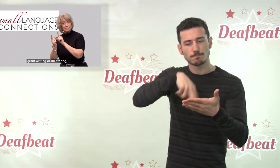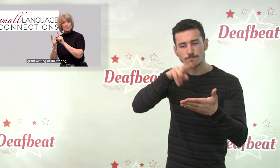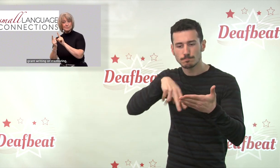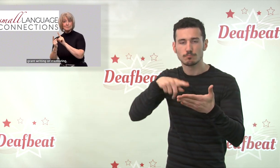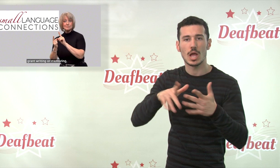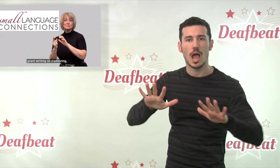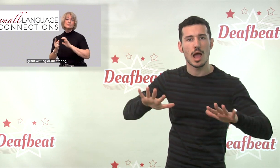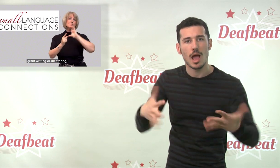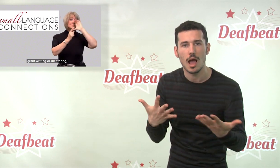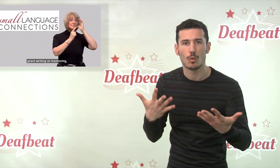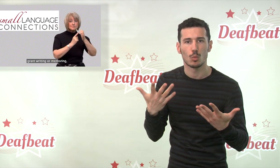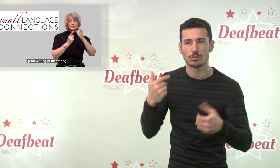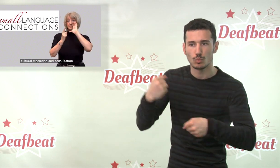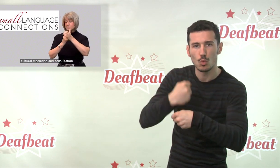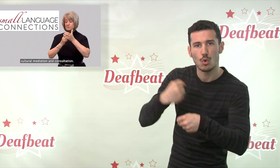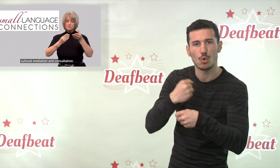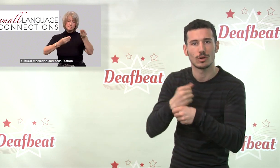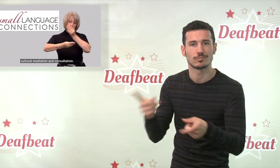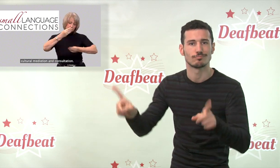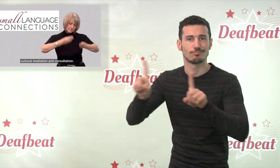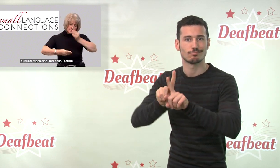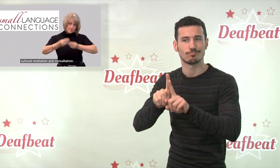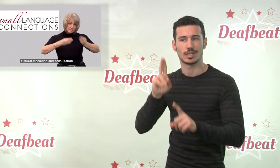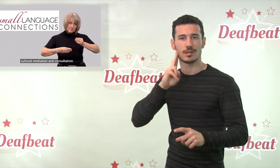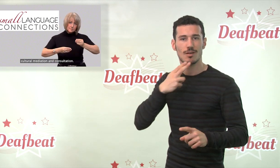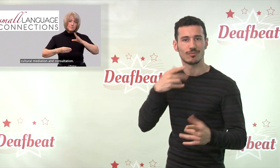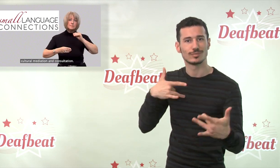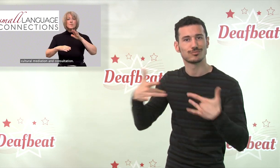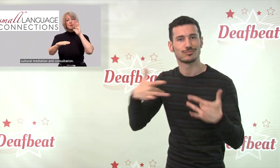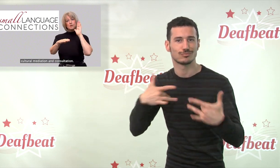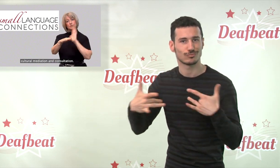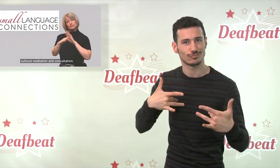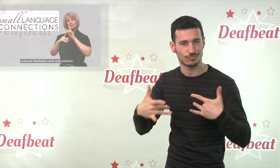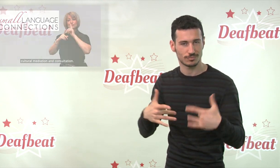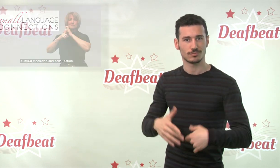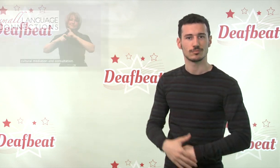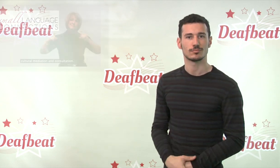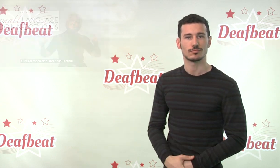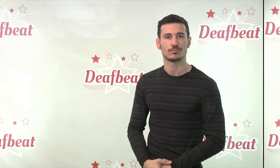companies, Deaf artists and Deaf audiences.